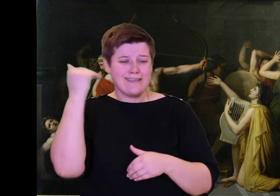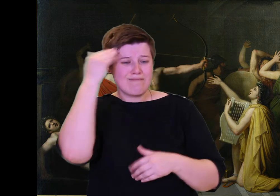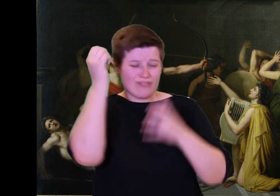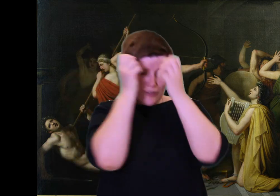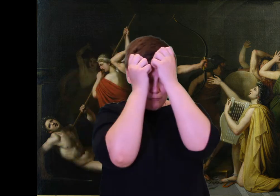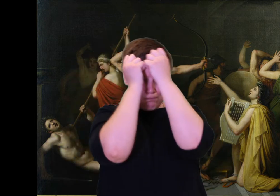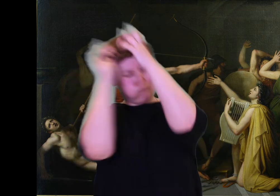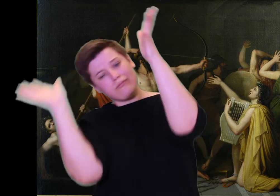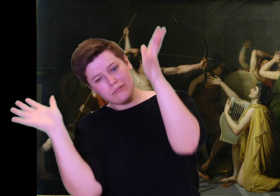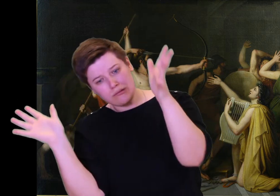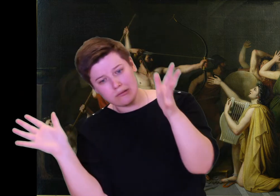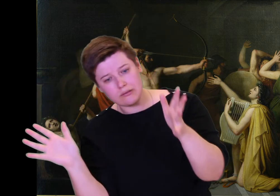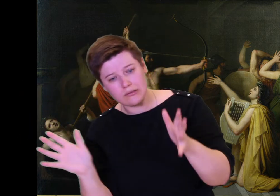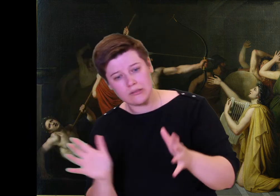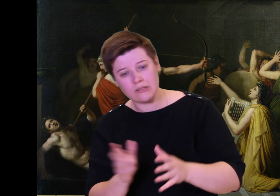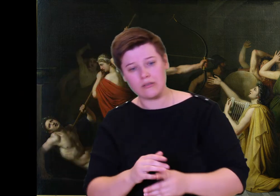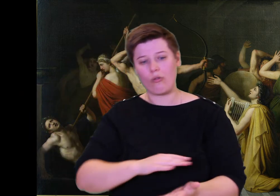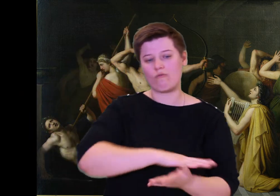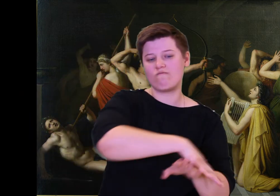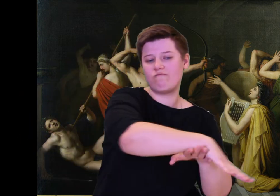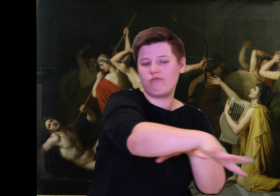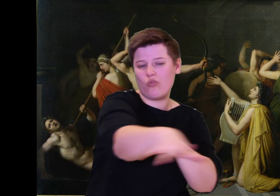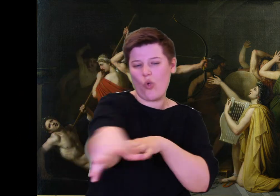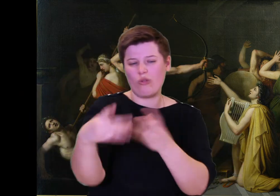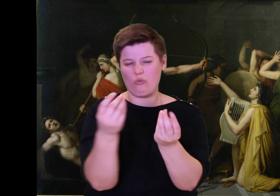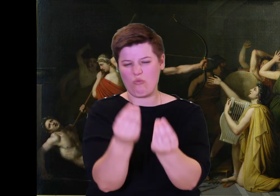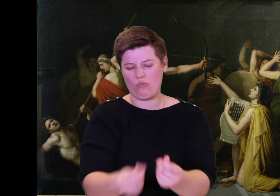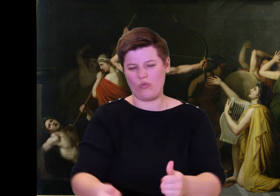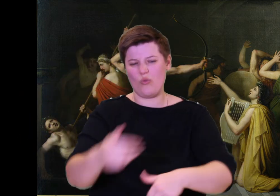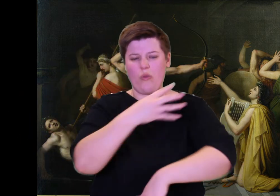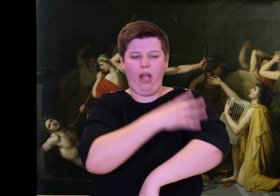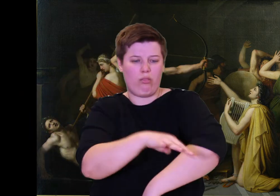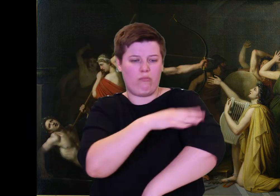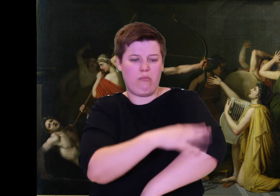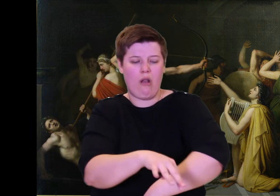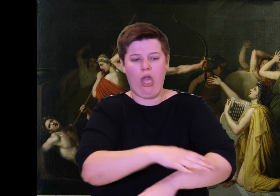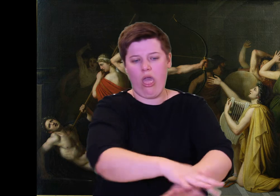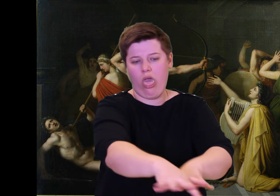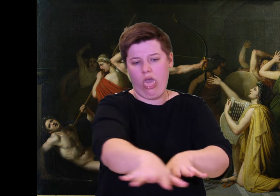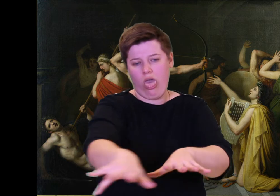Odysseus moved closer with his spear and